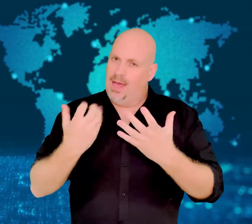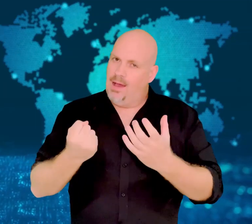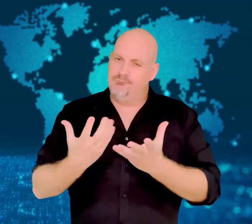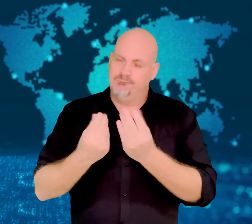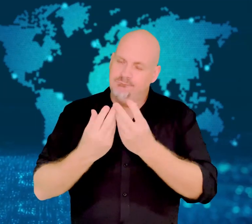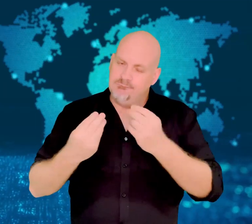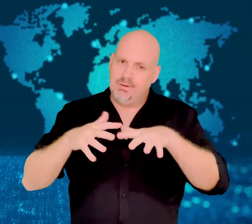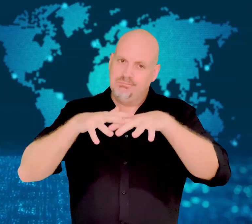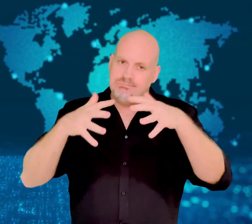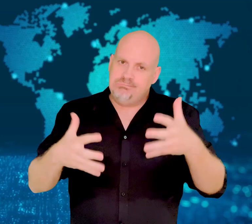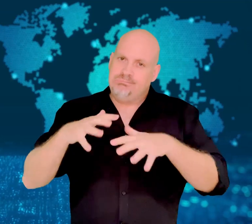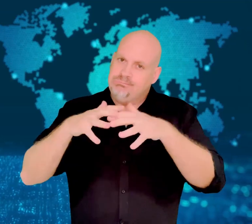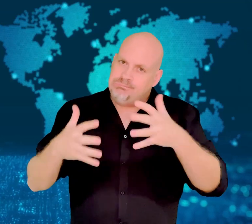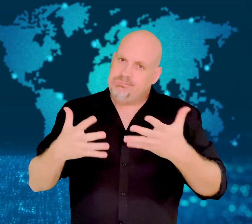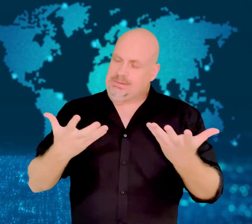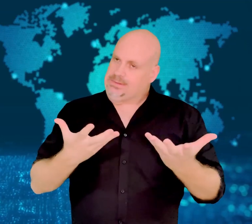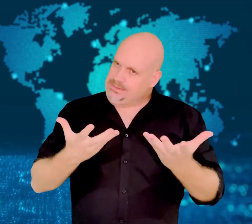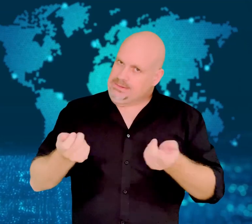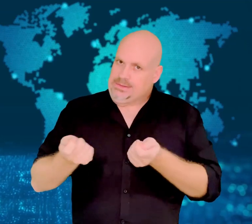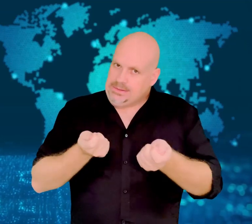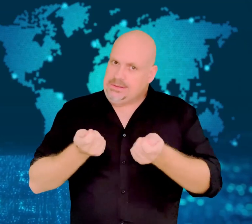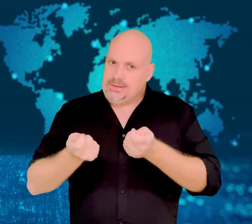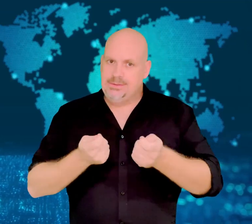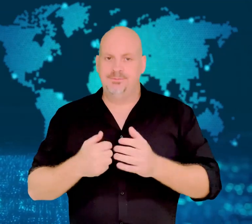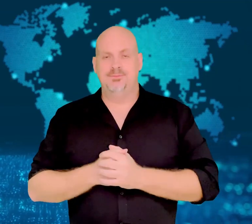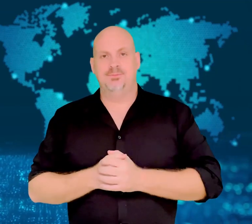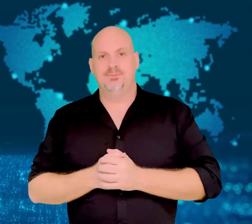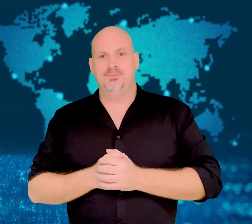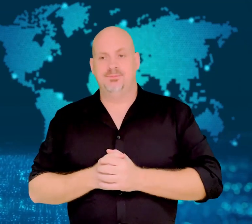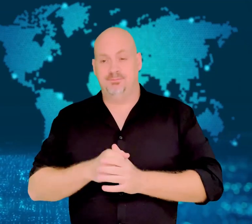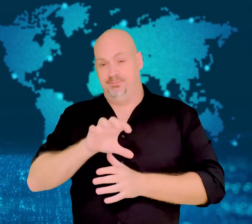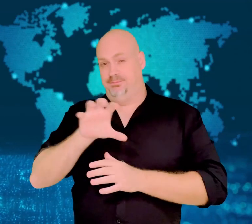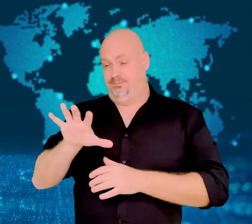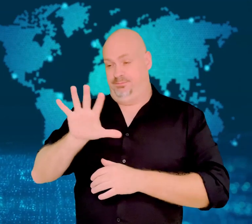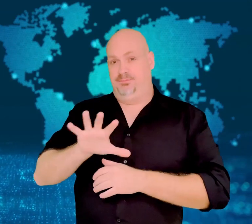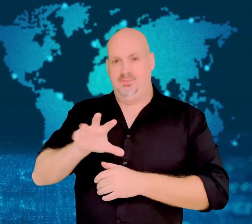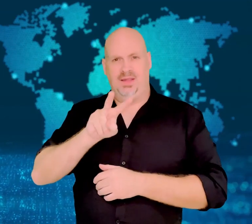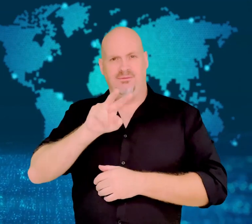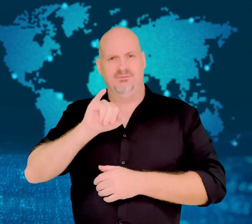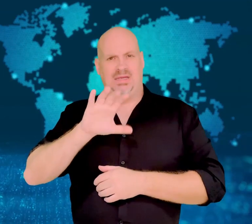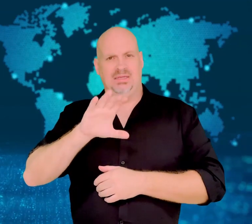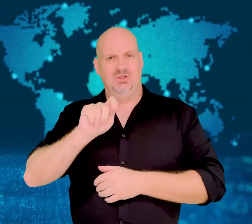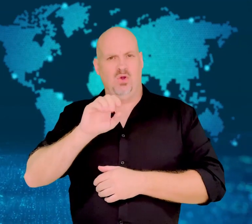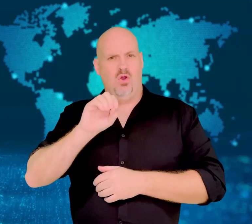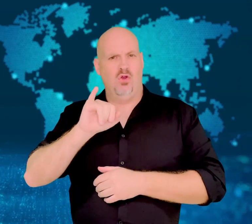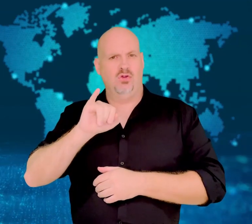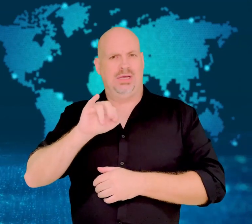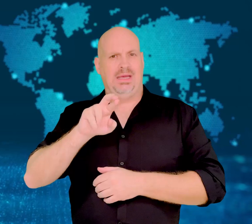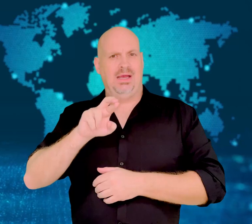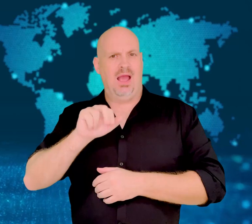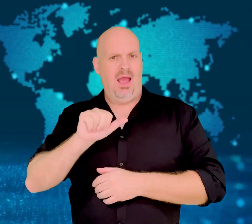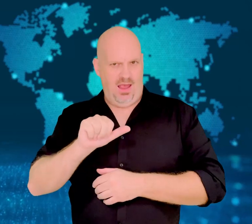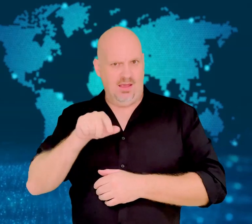has a long way to go in its efforts to control its plastic waste problem.